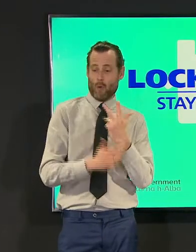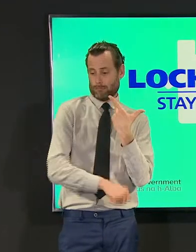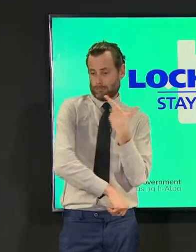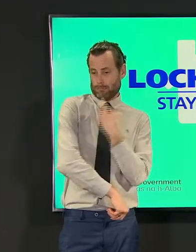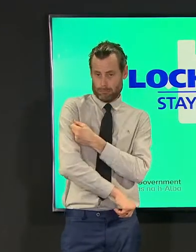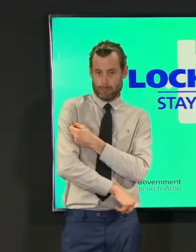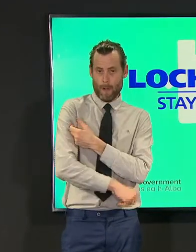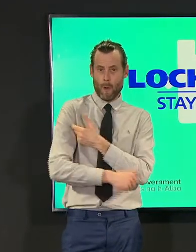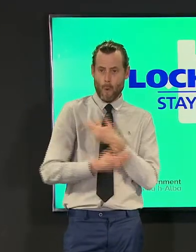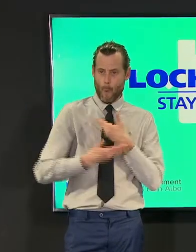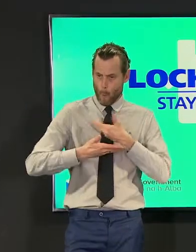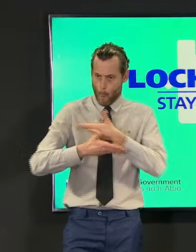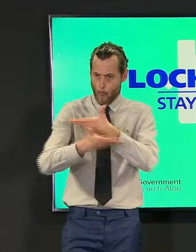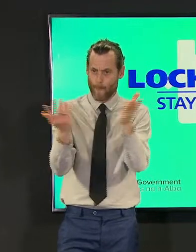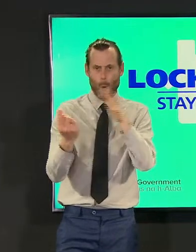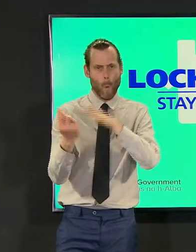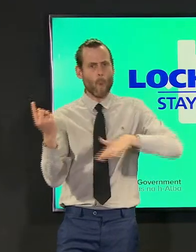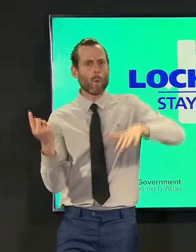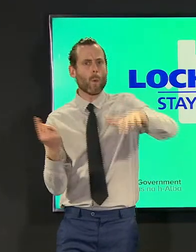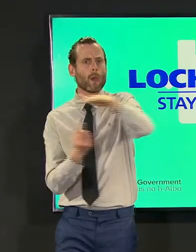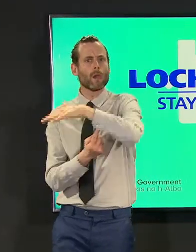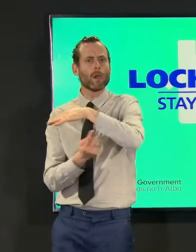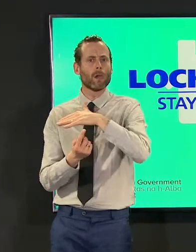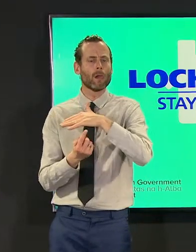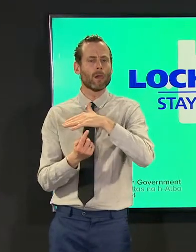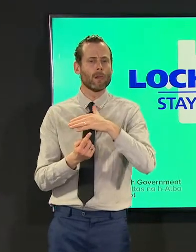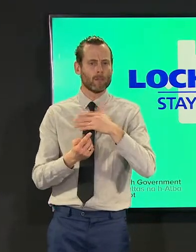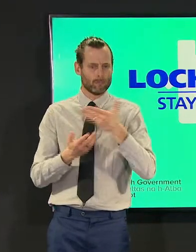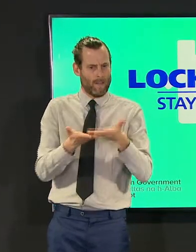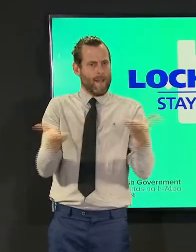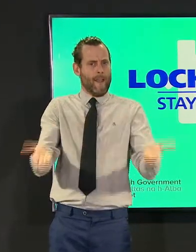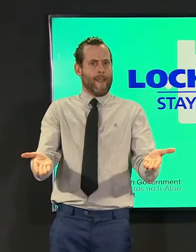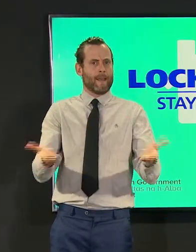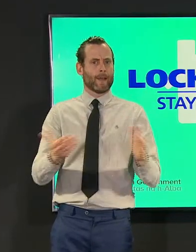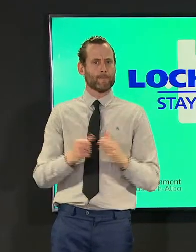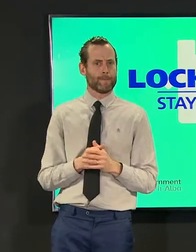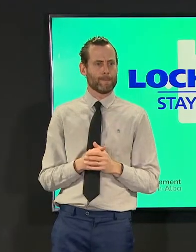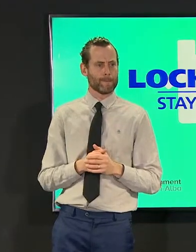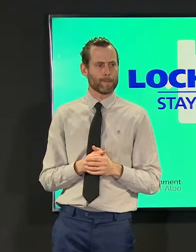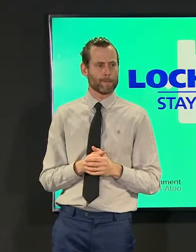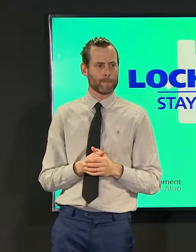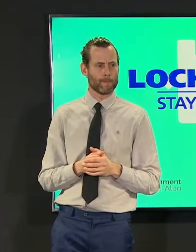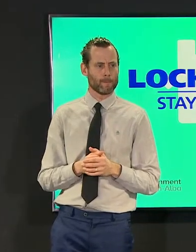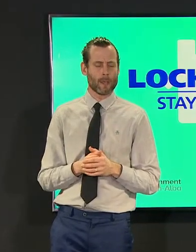that is about how do we make sure that the vaccination program reaches people fellow